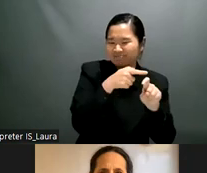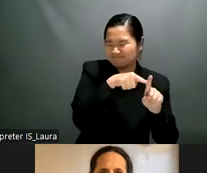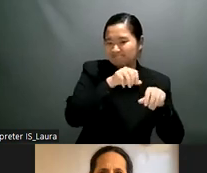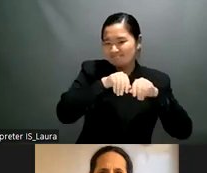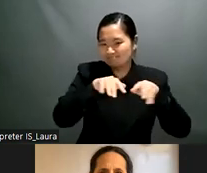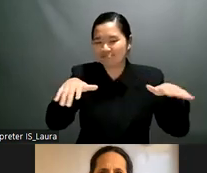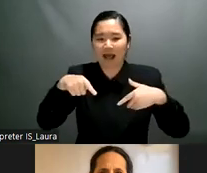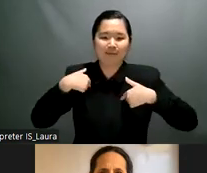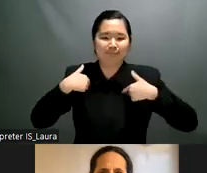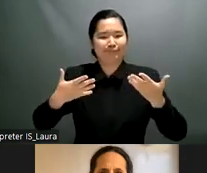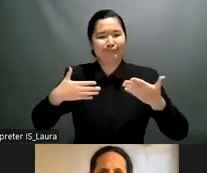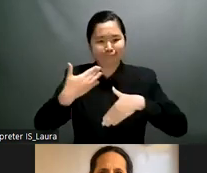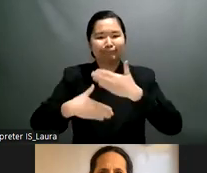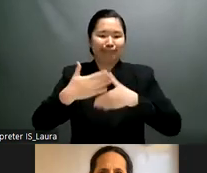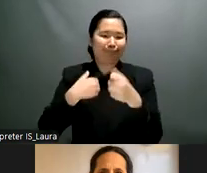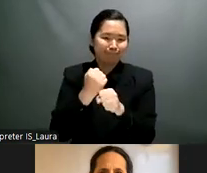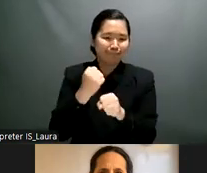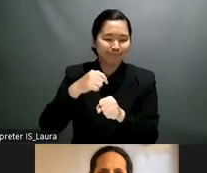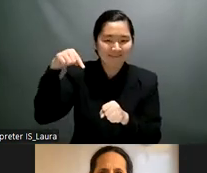i'm sorry i'm very nervous no problem